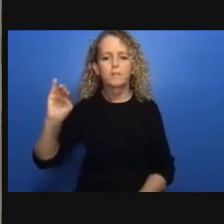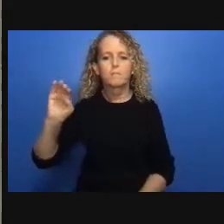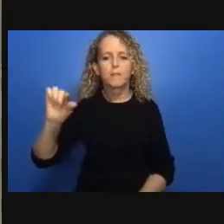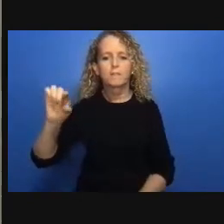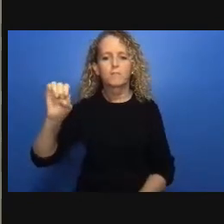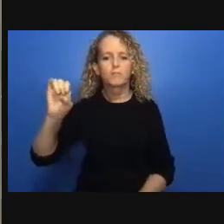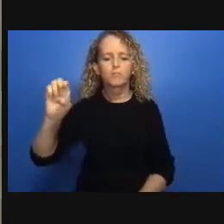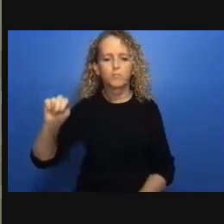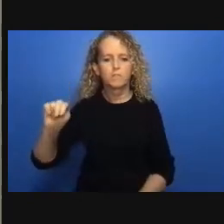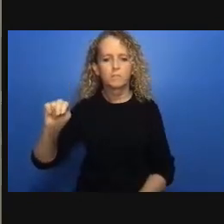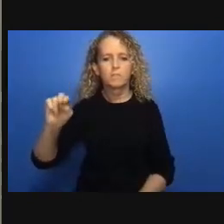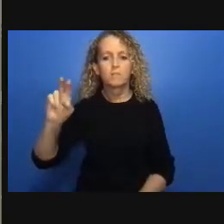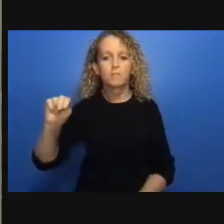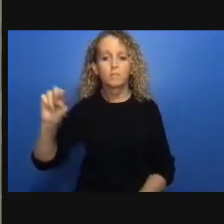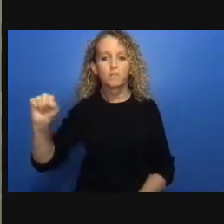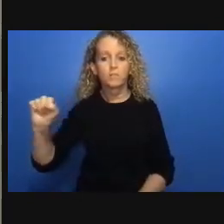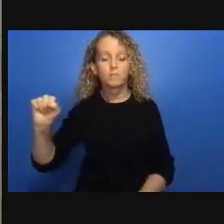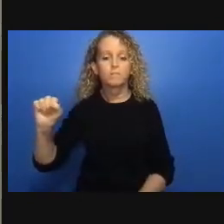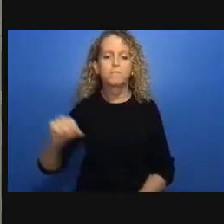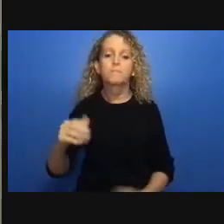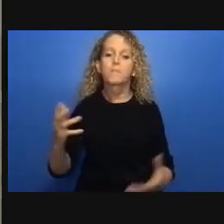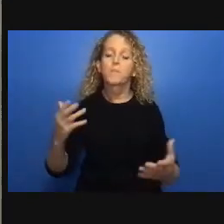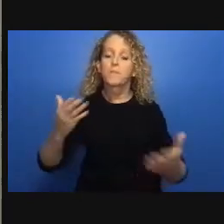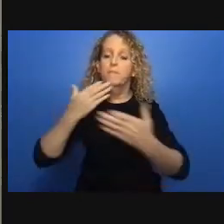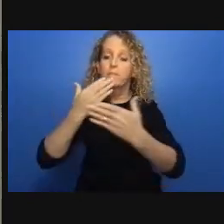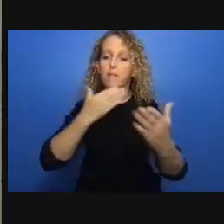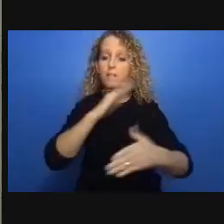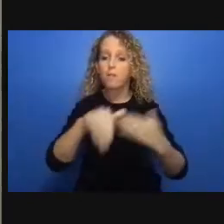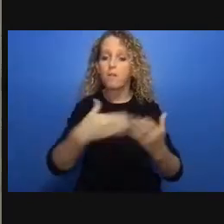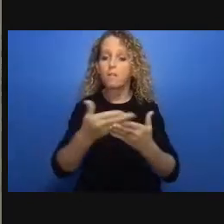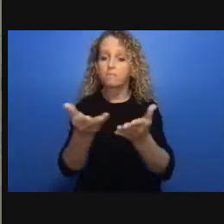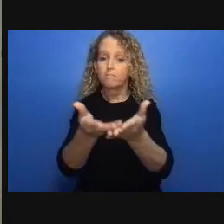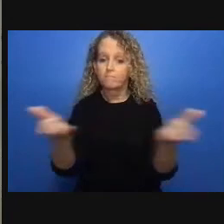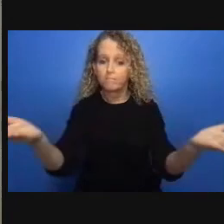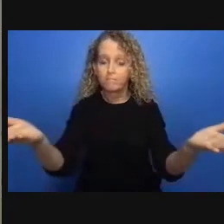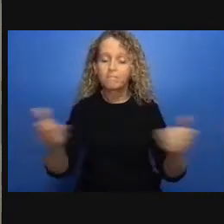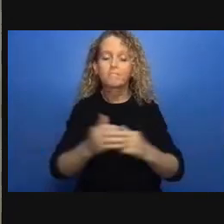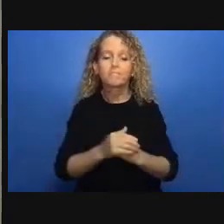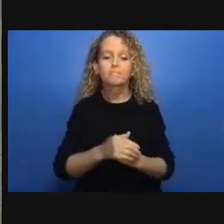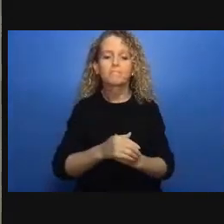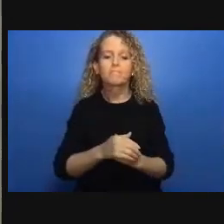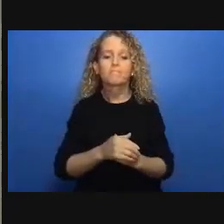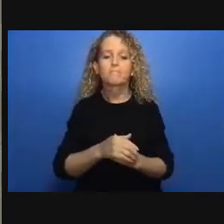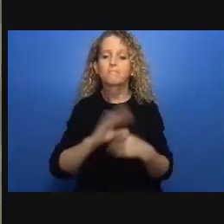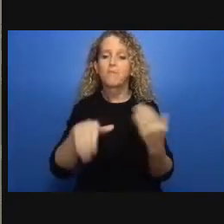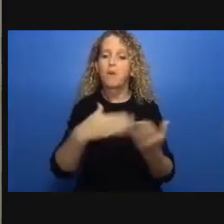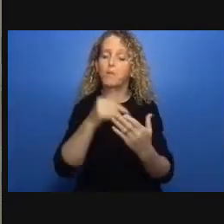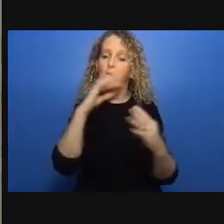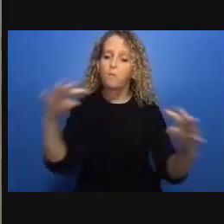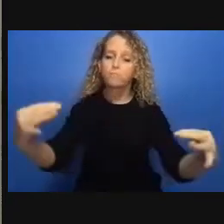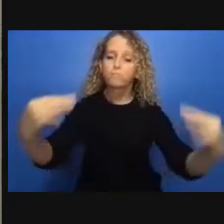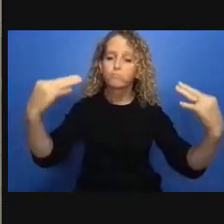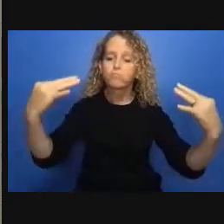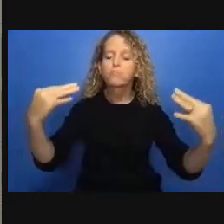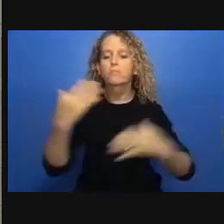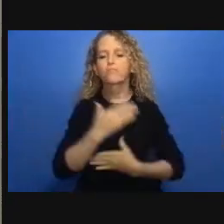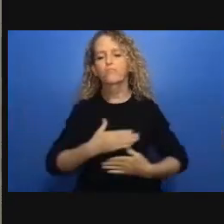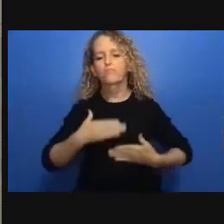cluster did and provide some of the general themes that we have focused on and some of the sort of